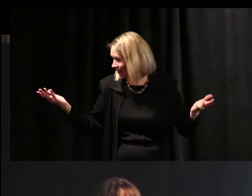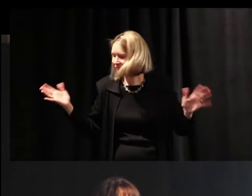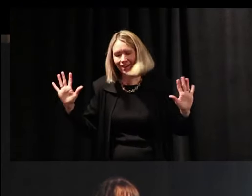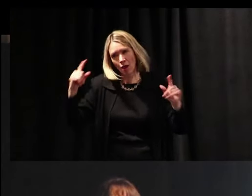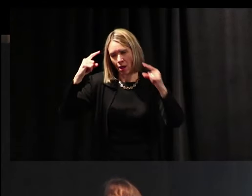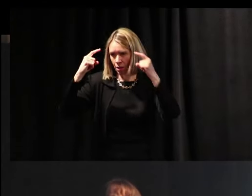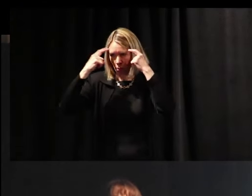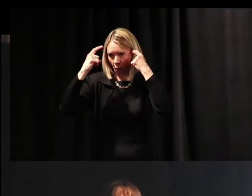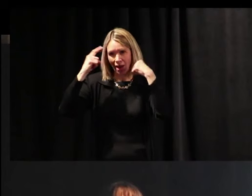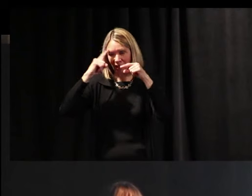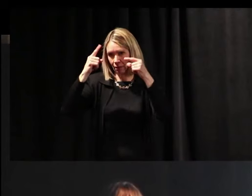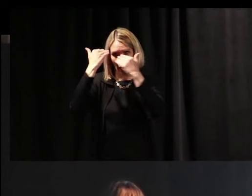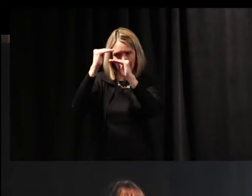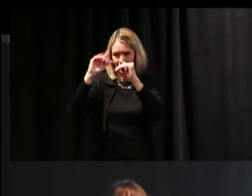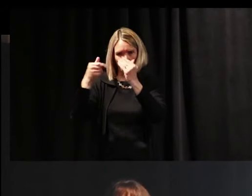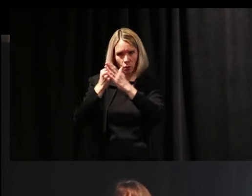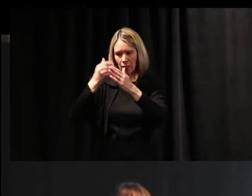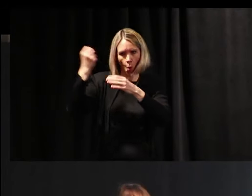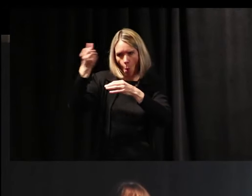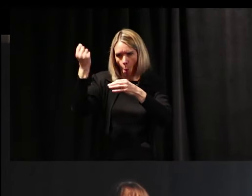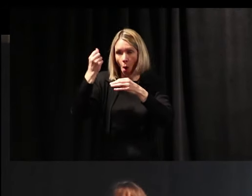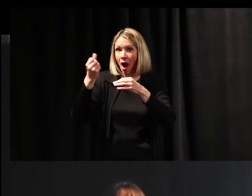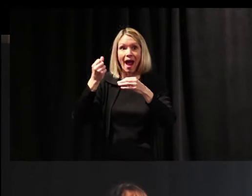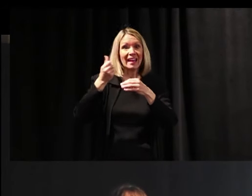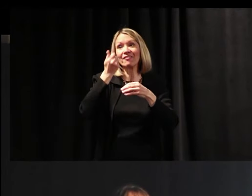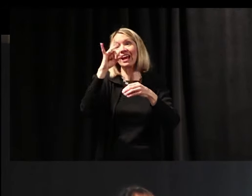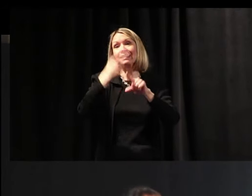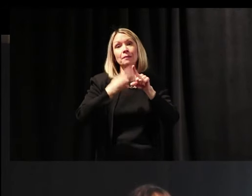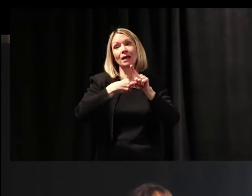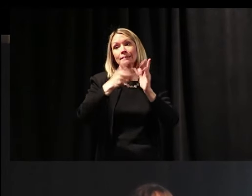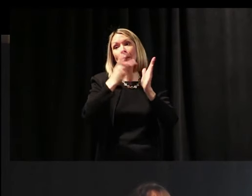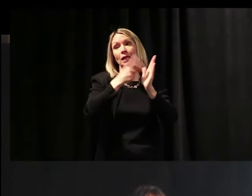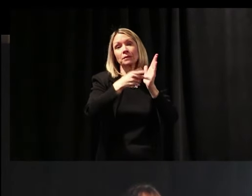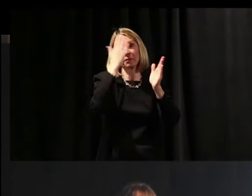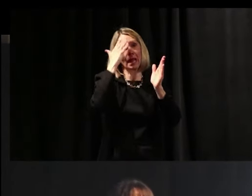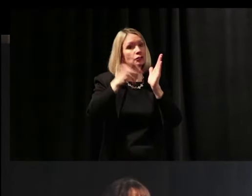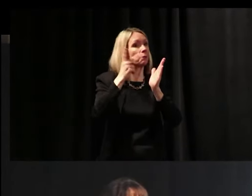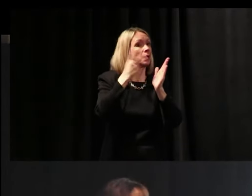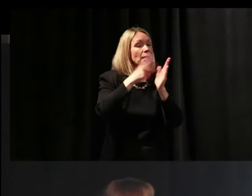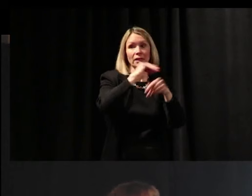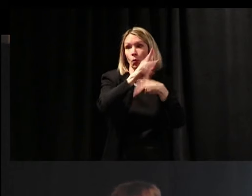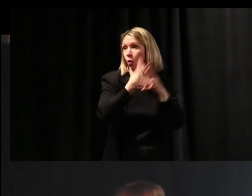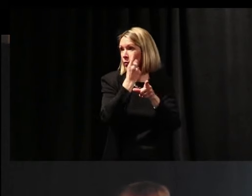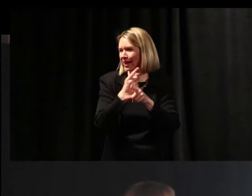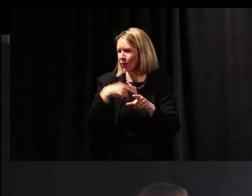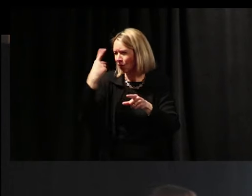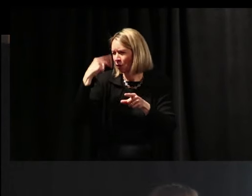The brain can only hold so much. And every 18 months all the knowledge in the world doubles. Come on.